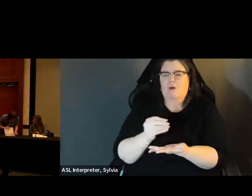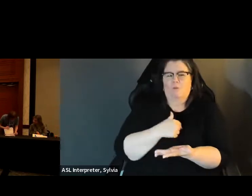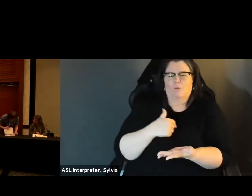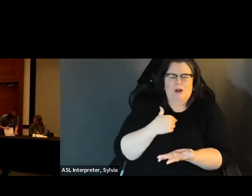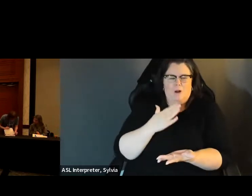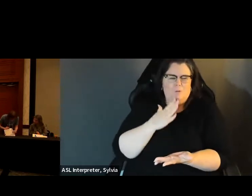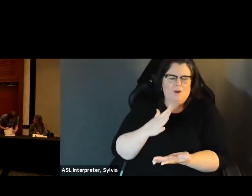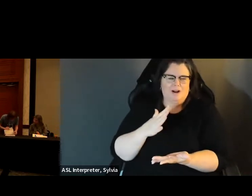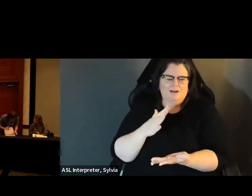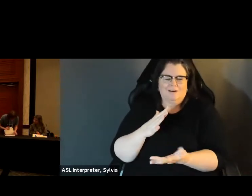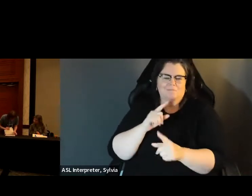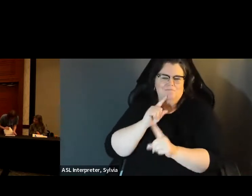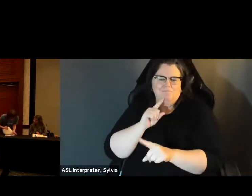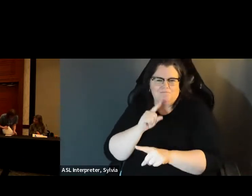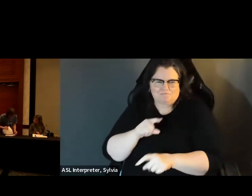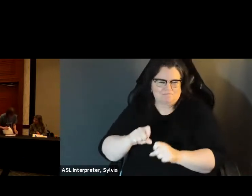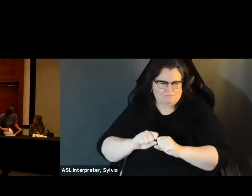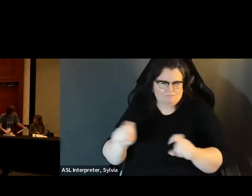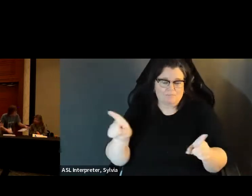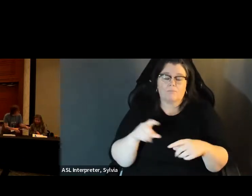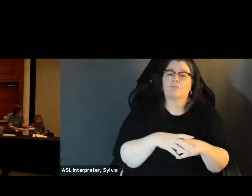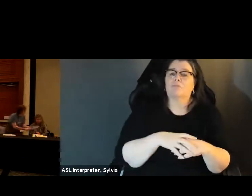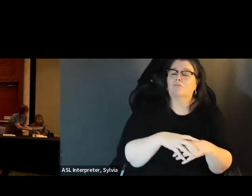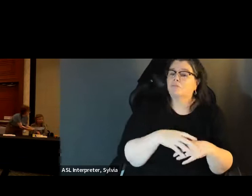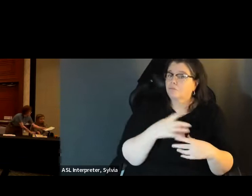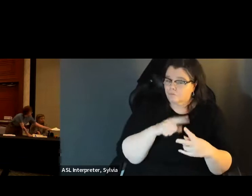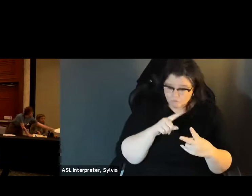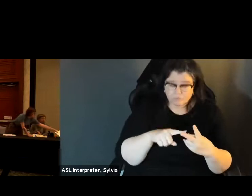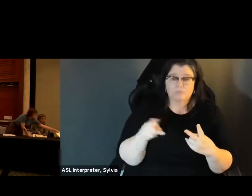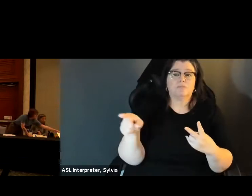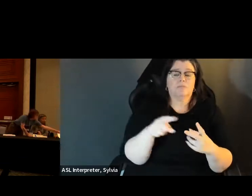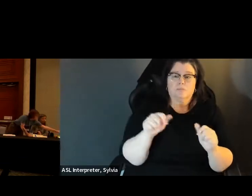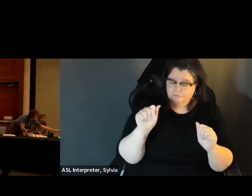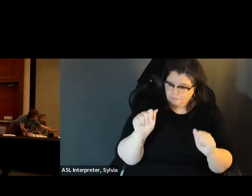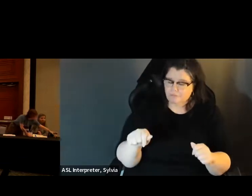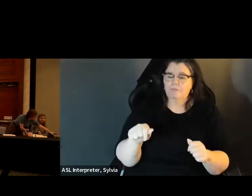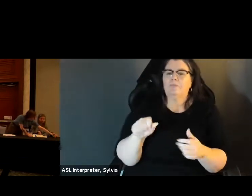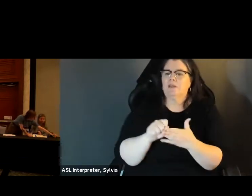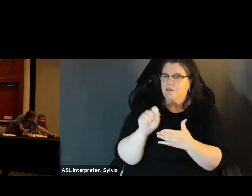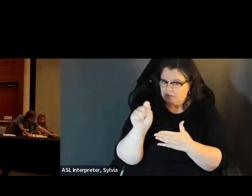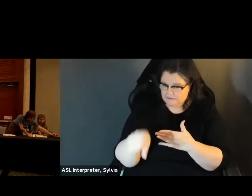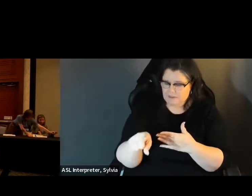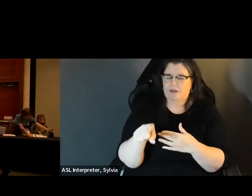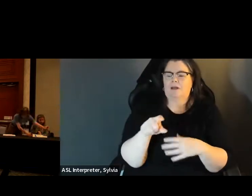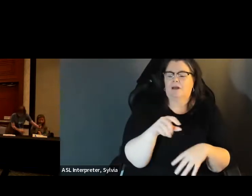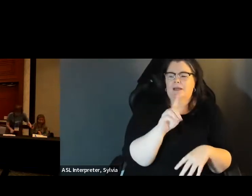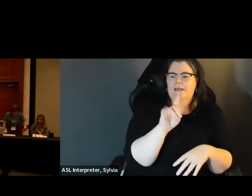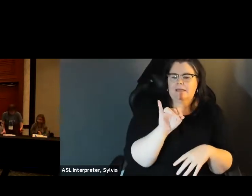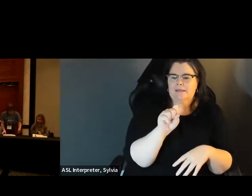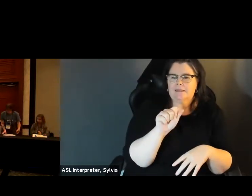answer after the summit. If you are in person, you can send us an email at communications group @ If you are in person, you send us an email at communications group at disability rights.